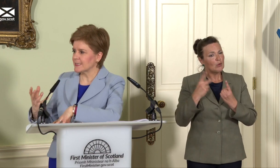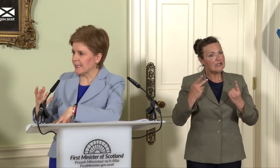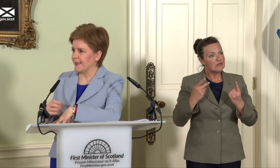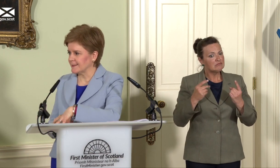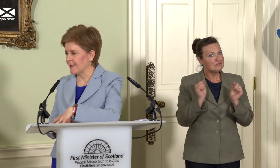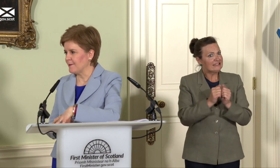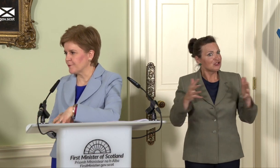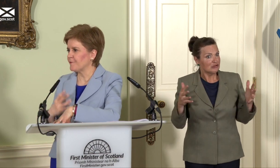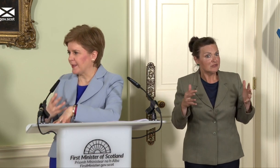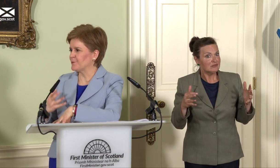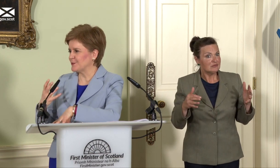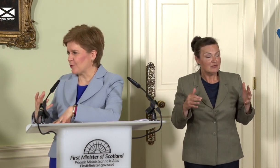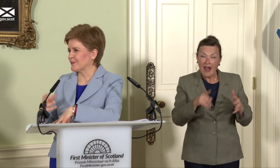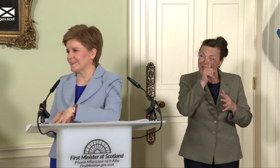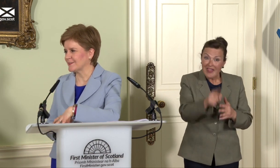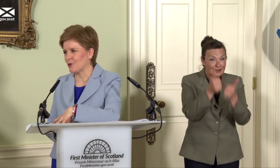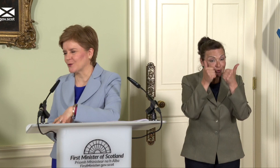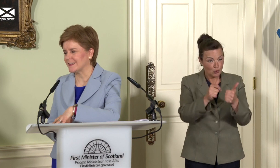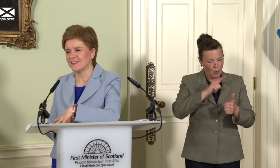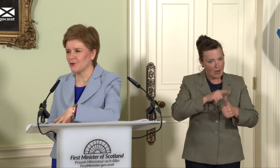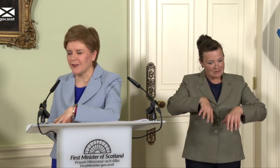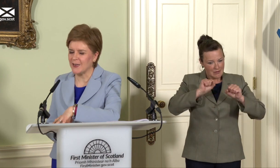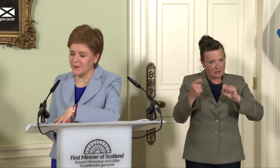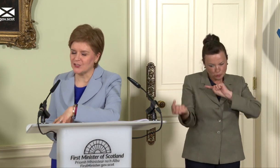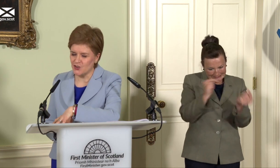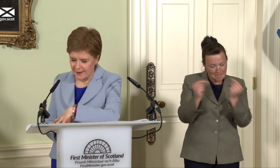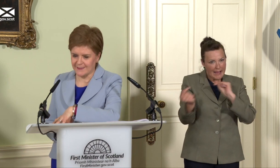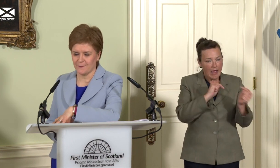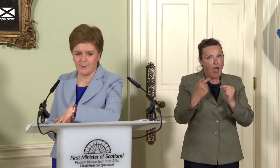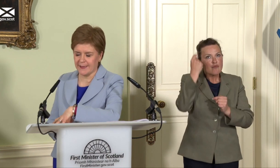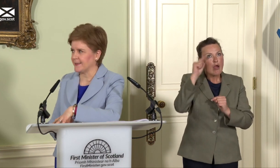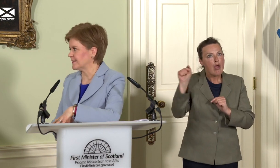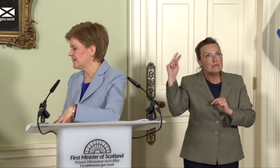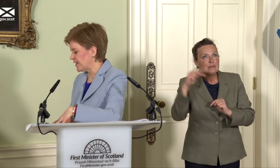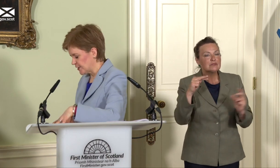the case for vibrant democracy in Scotland, it does not in any way detract from that case. Patrick.